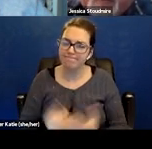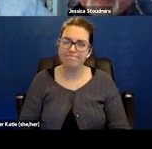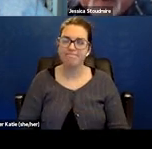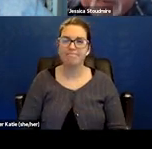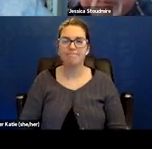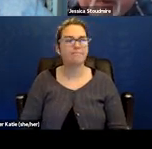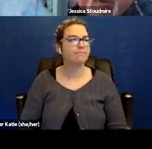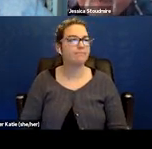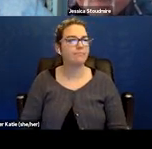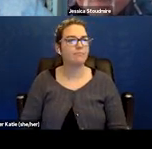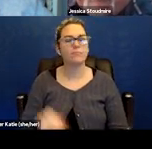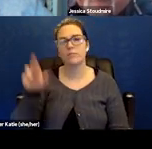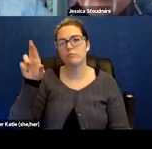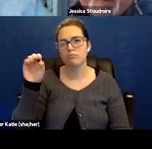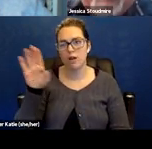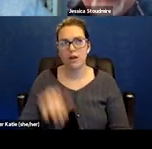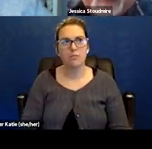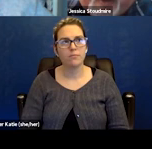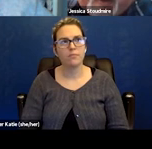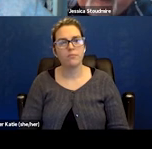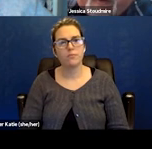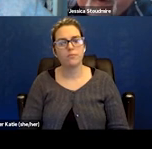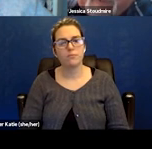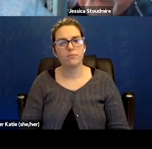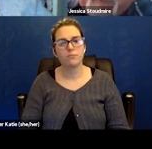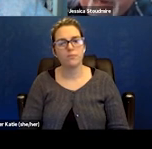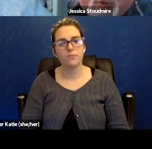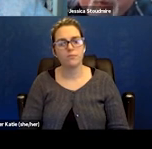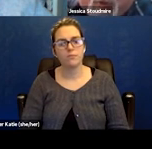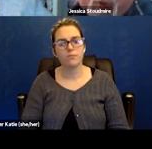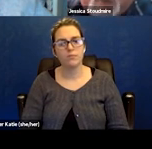Just to be mindful and open minded